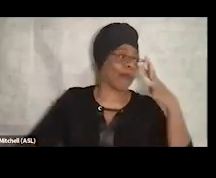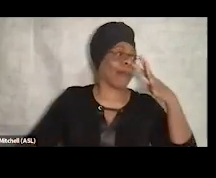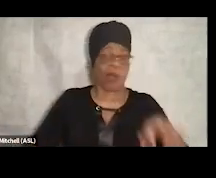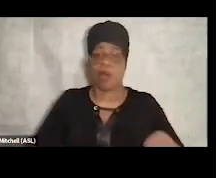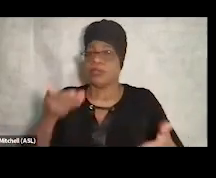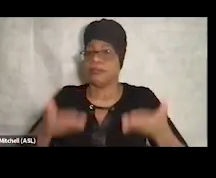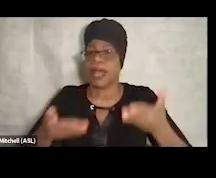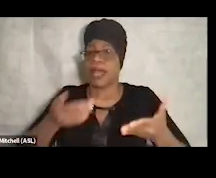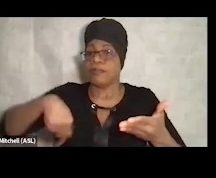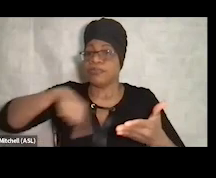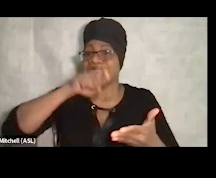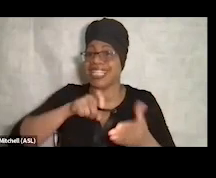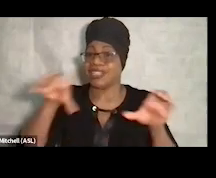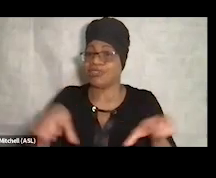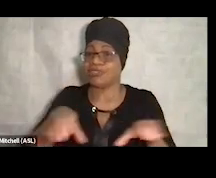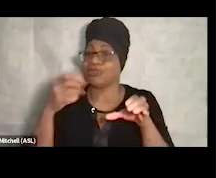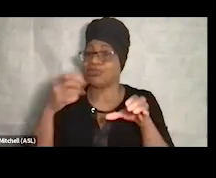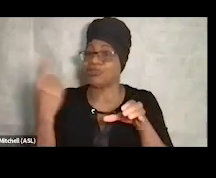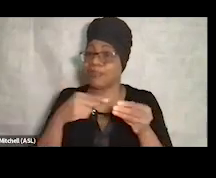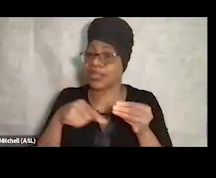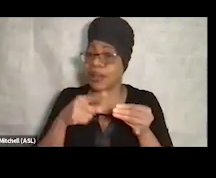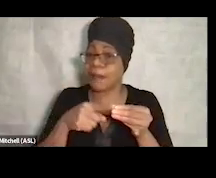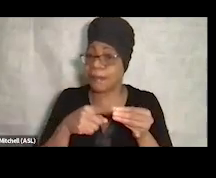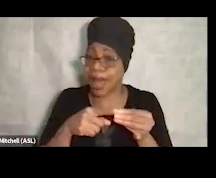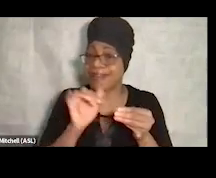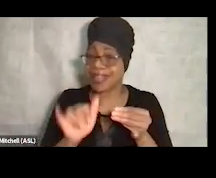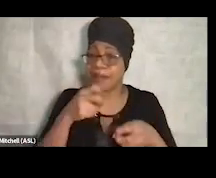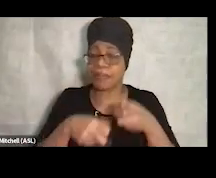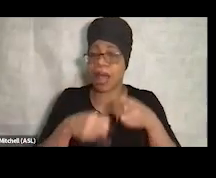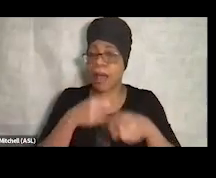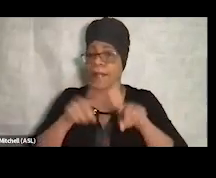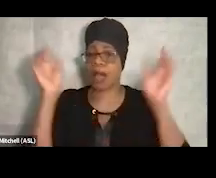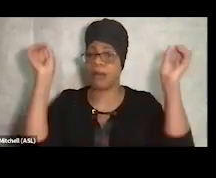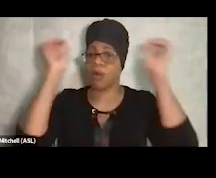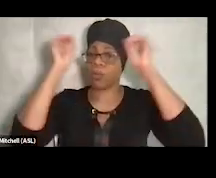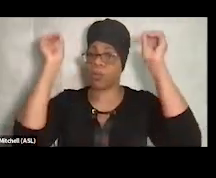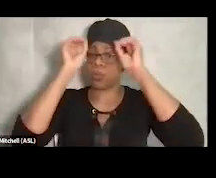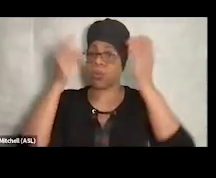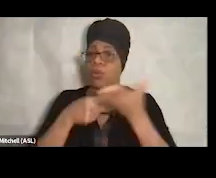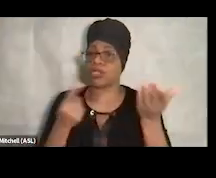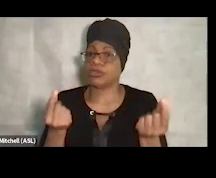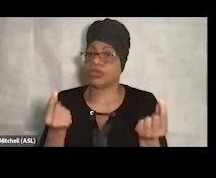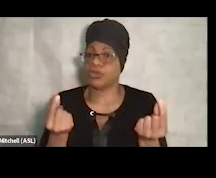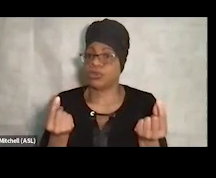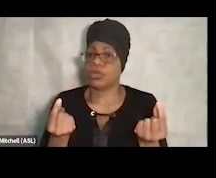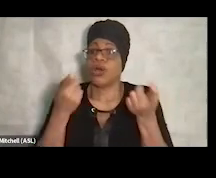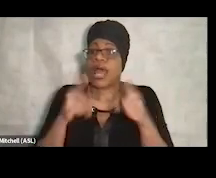but we sort of have no clue about what to do about it. And so they did some strategic planning over the last five years,